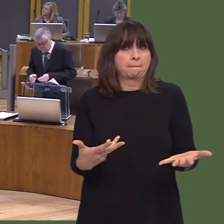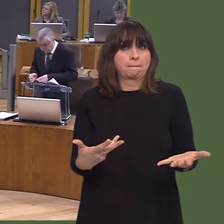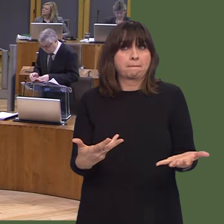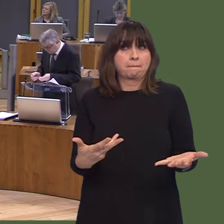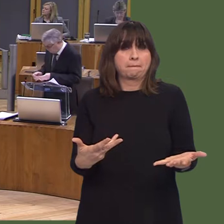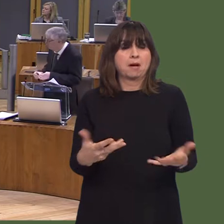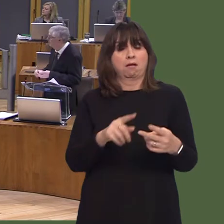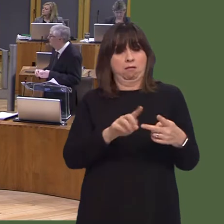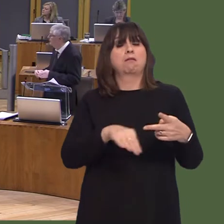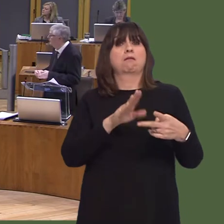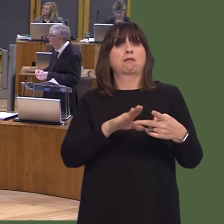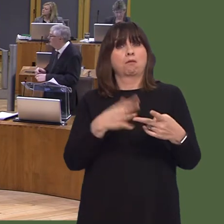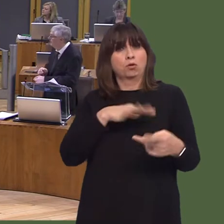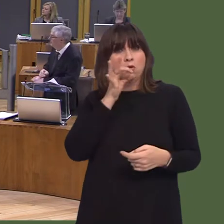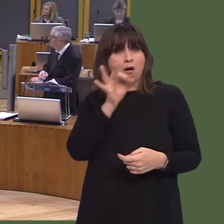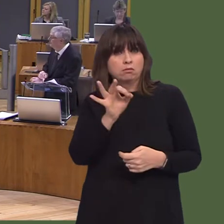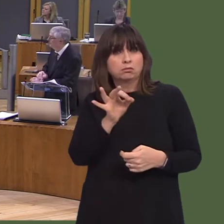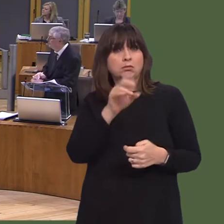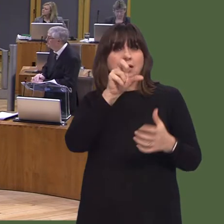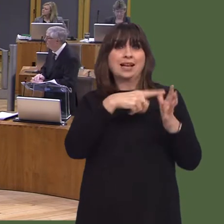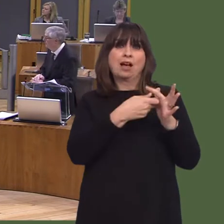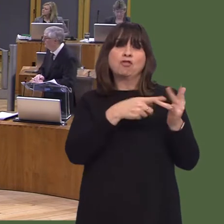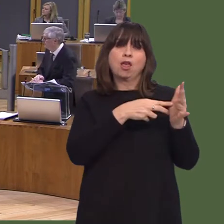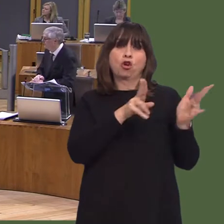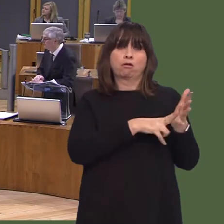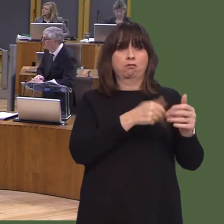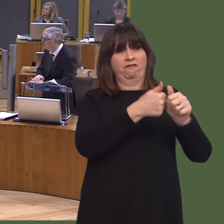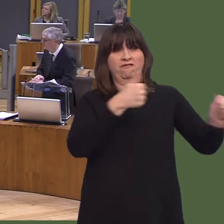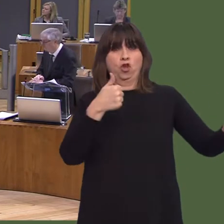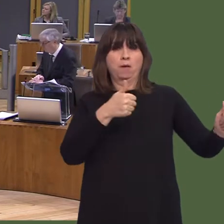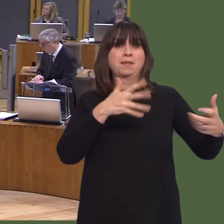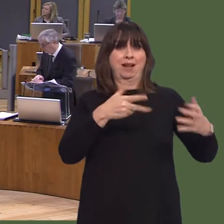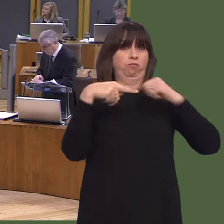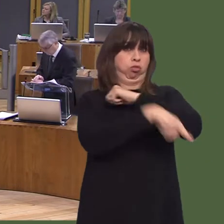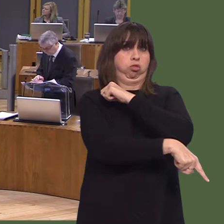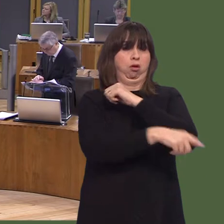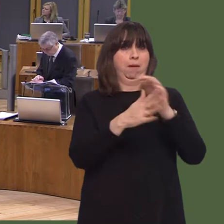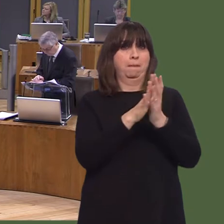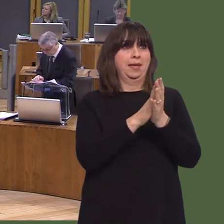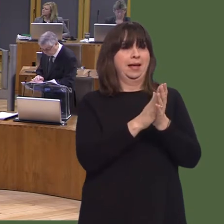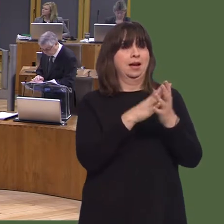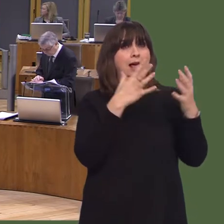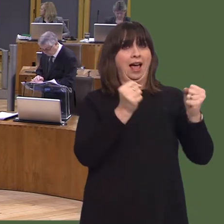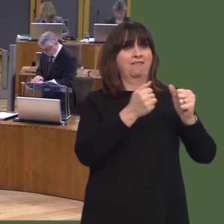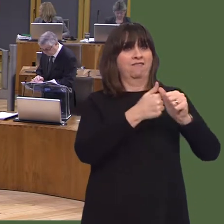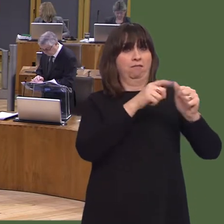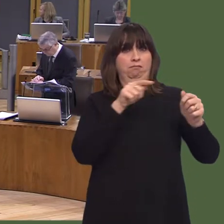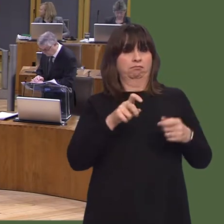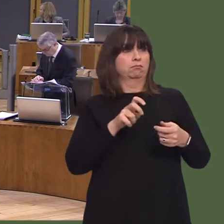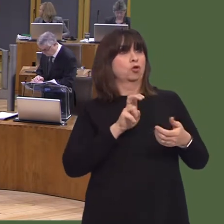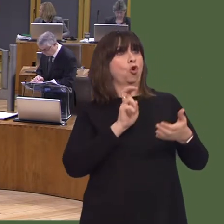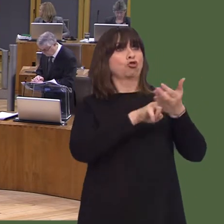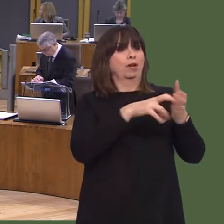and would put at risk any system in terms of licensing being disproportionate or impractical.